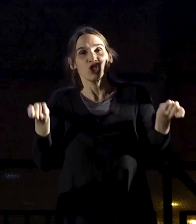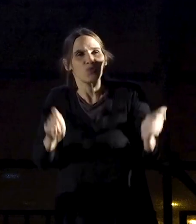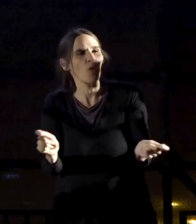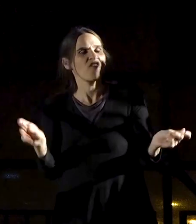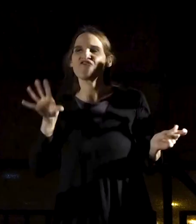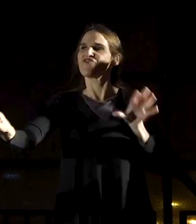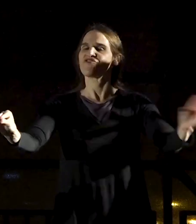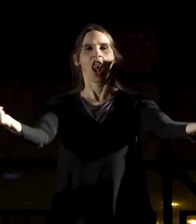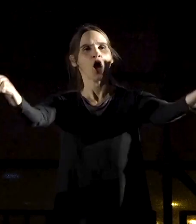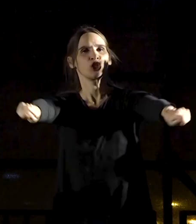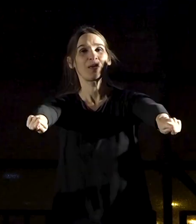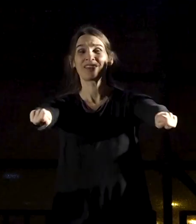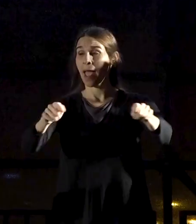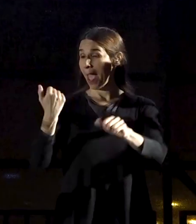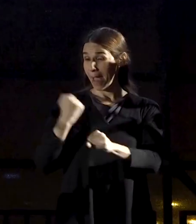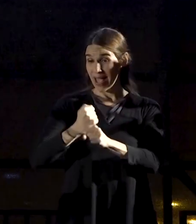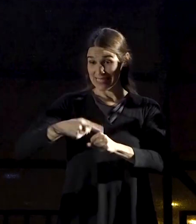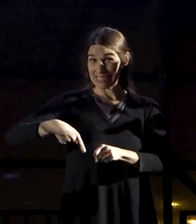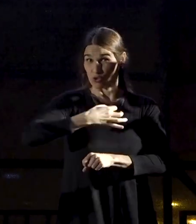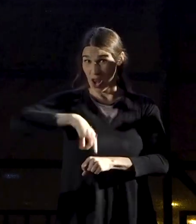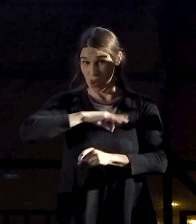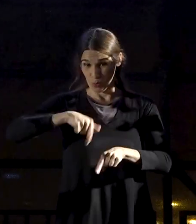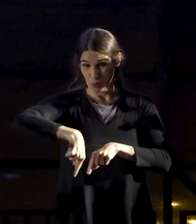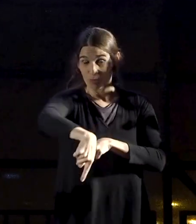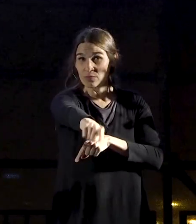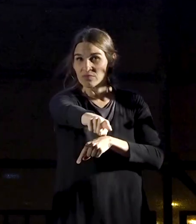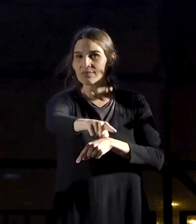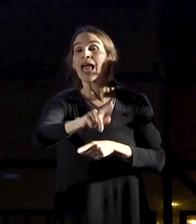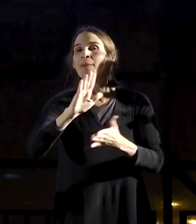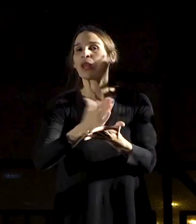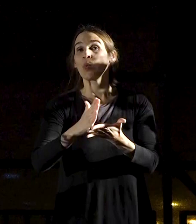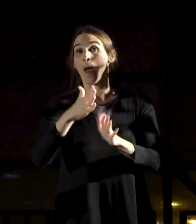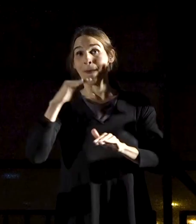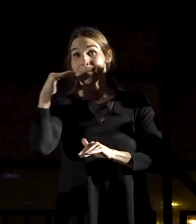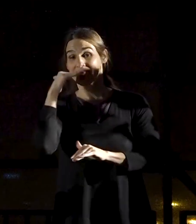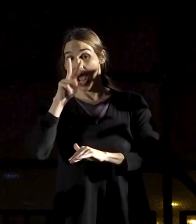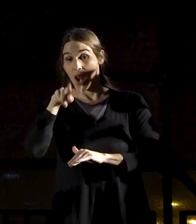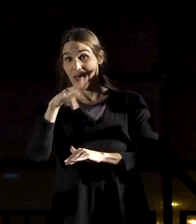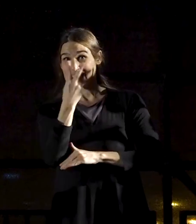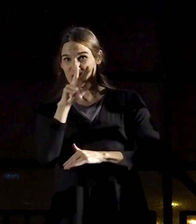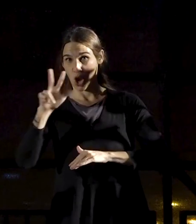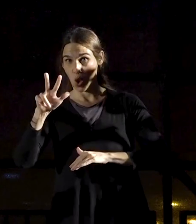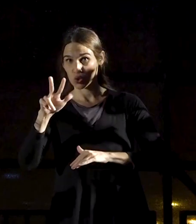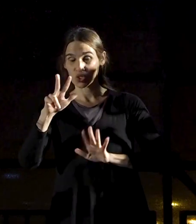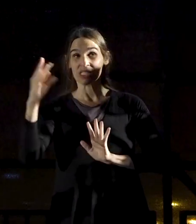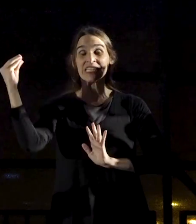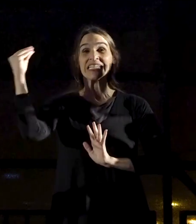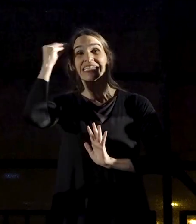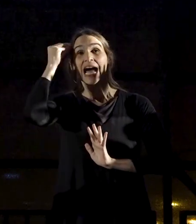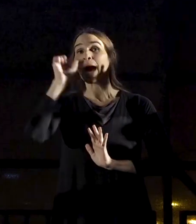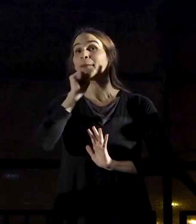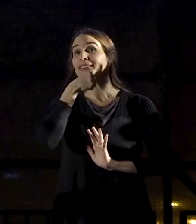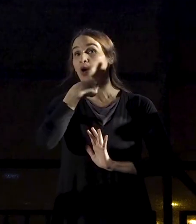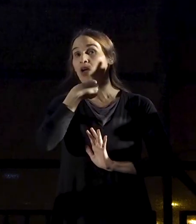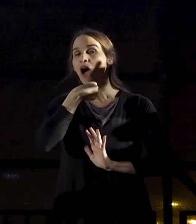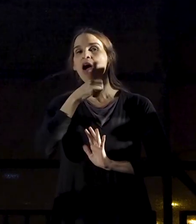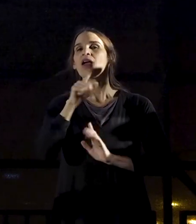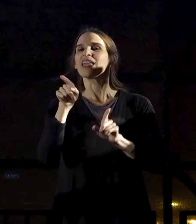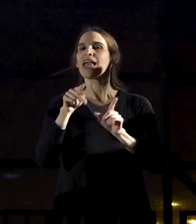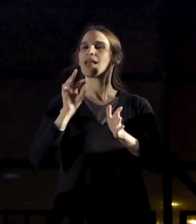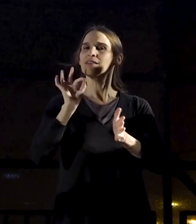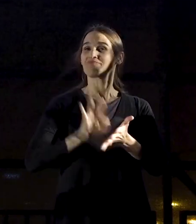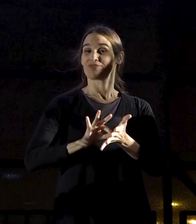Our actions in the coming weeks will determine whether Passover 2023 will go down in history as the date of enslavement